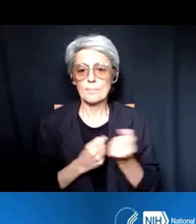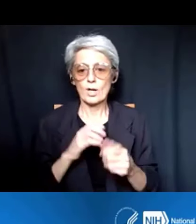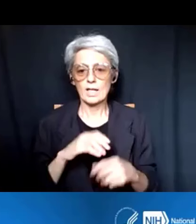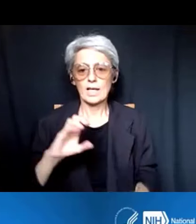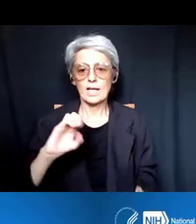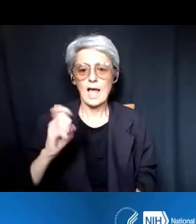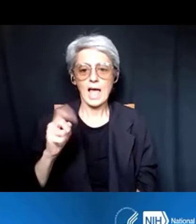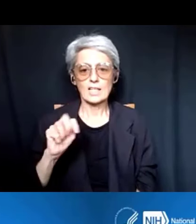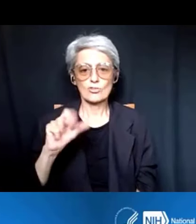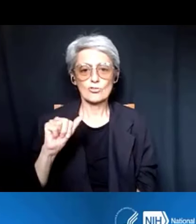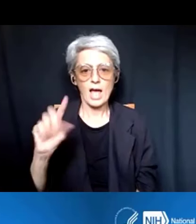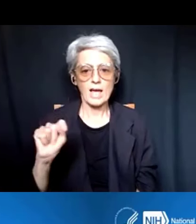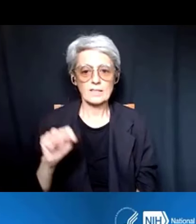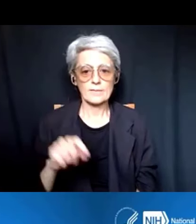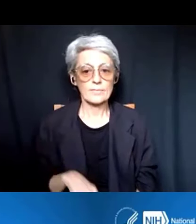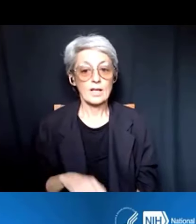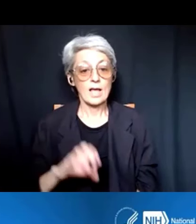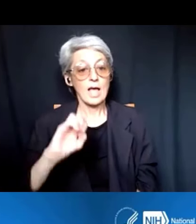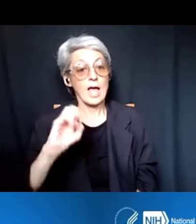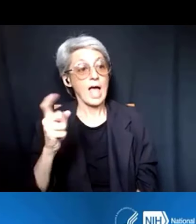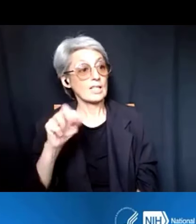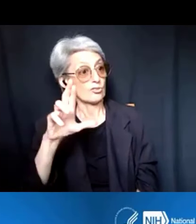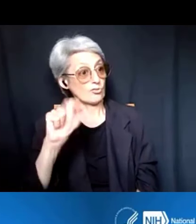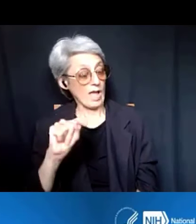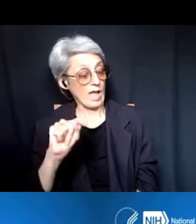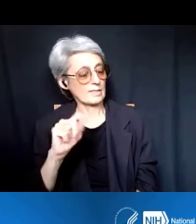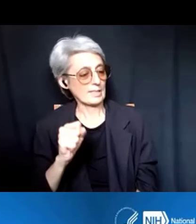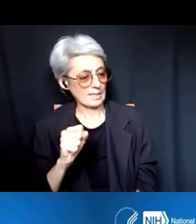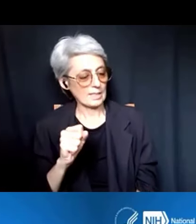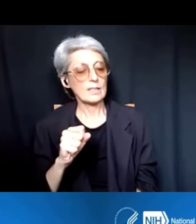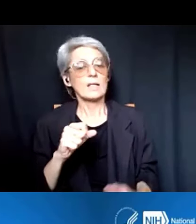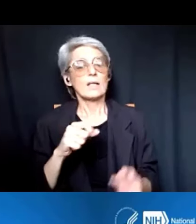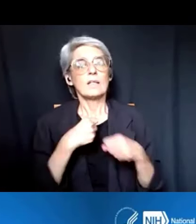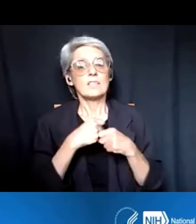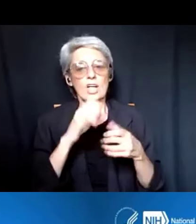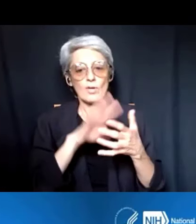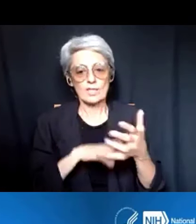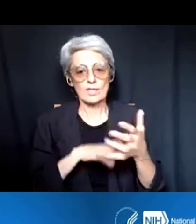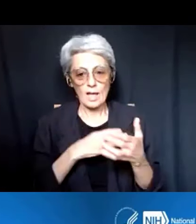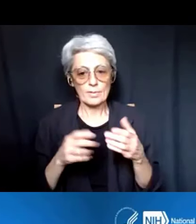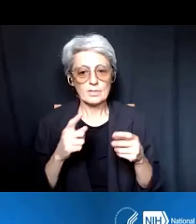Dr. Anastasiya Hardison: So, xtract generates tables based on what the forms are.